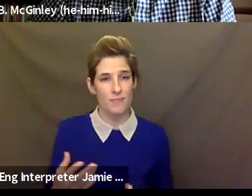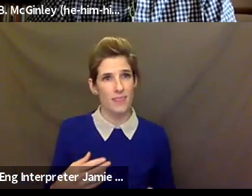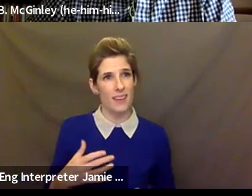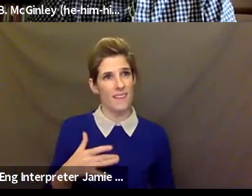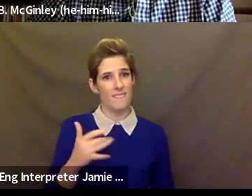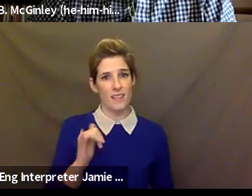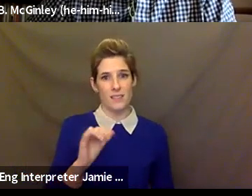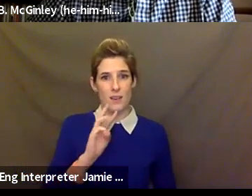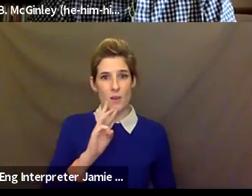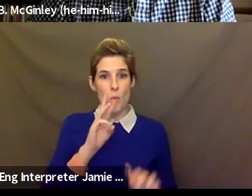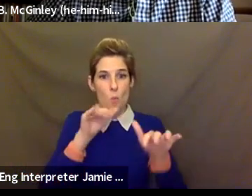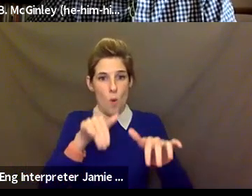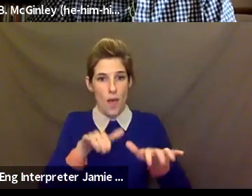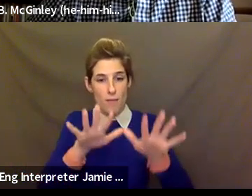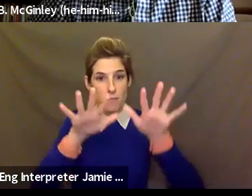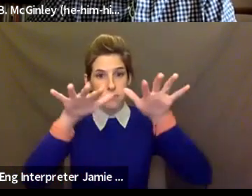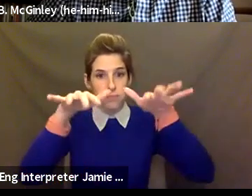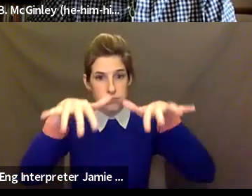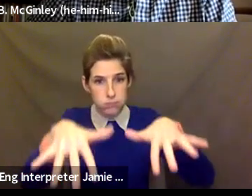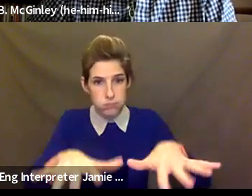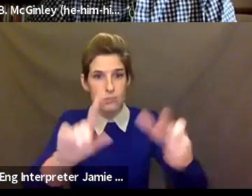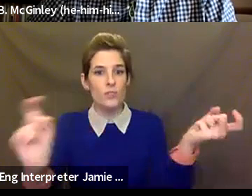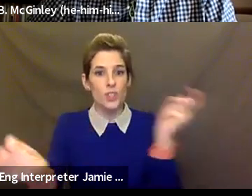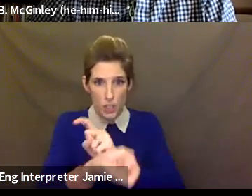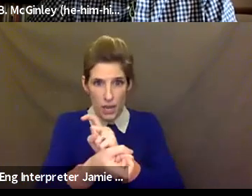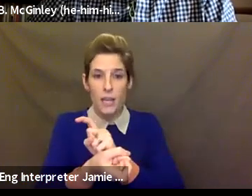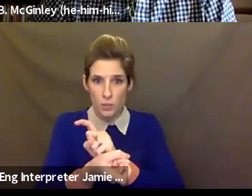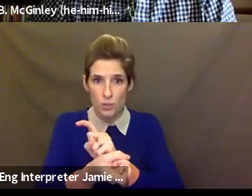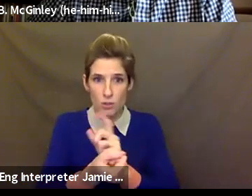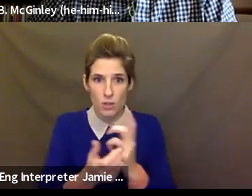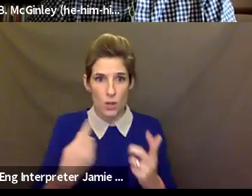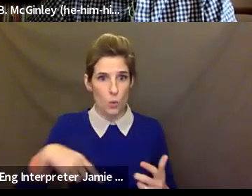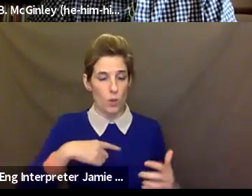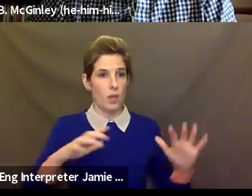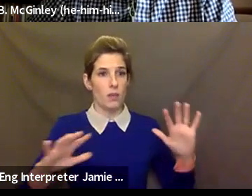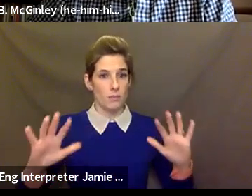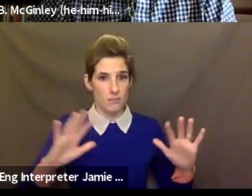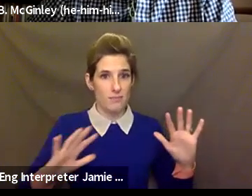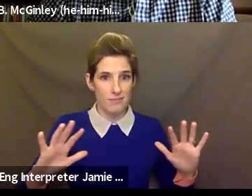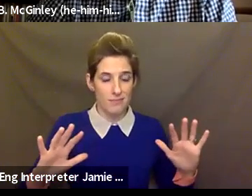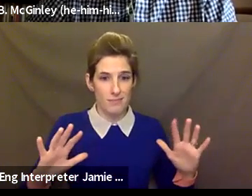really shaking things up, bringing us, yeah, it's gonna